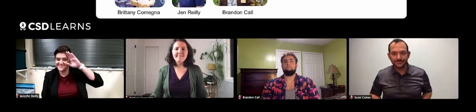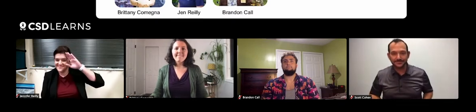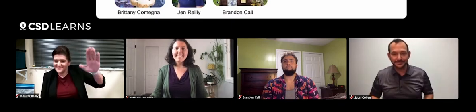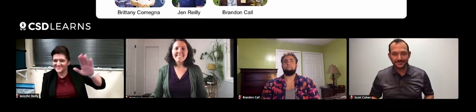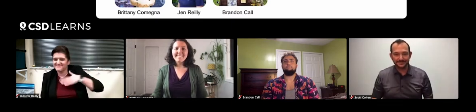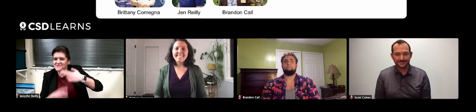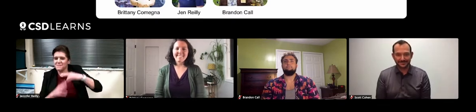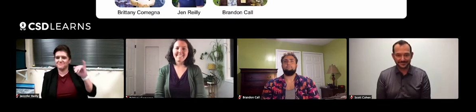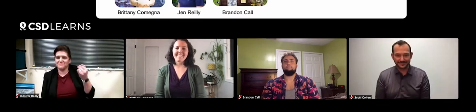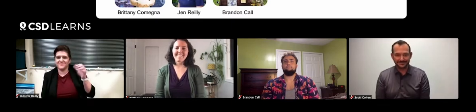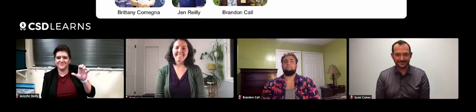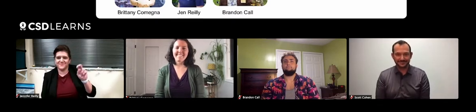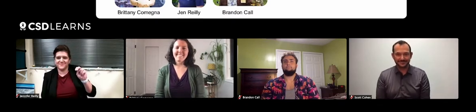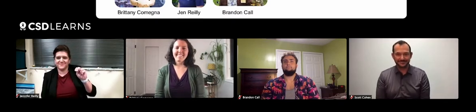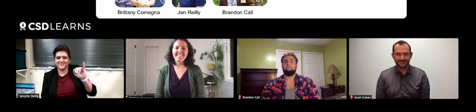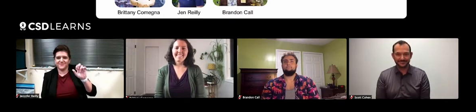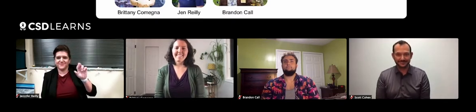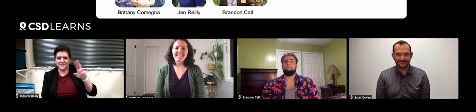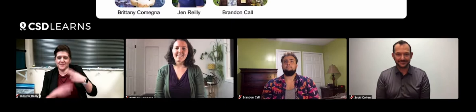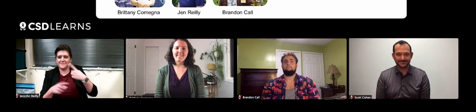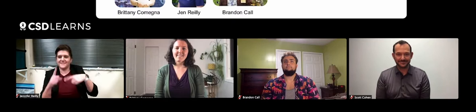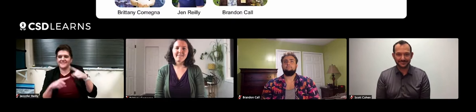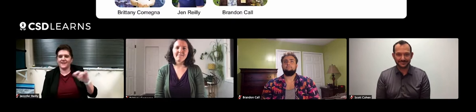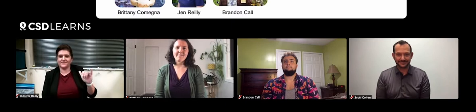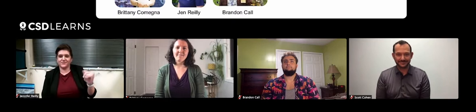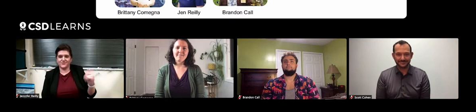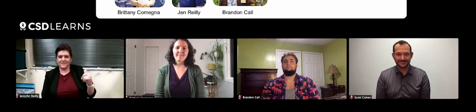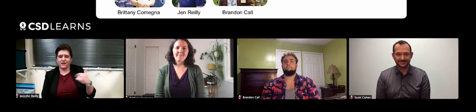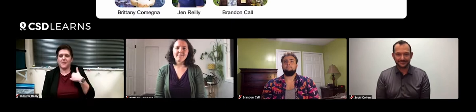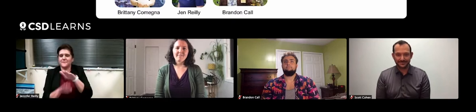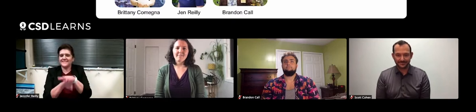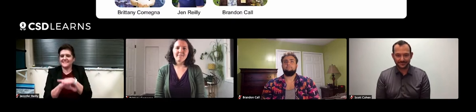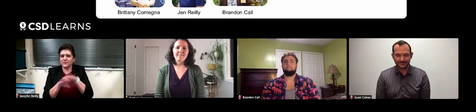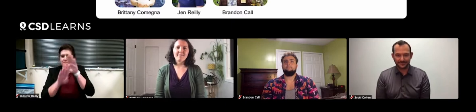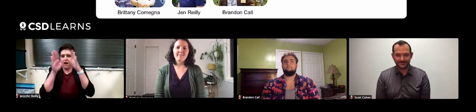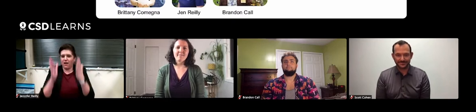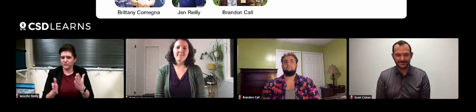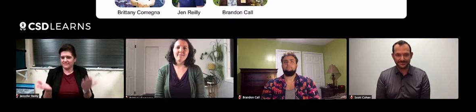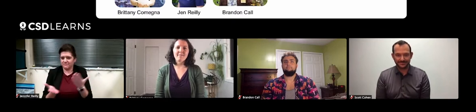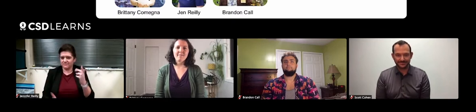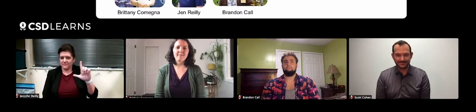[Jennifer] Hello, my name's Jennifer. (name sign) I'm a sea turtle biologist